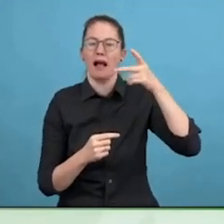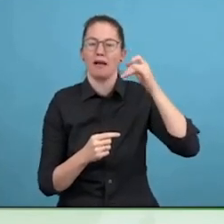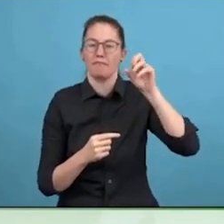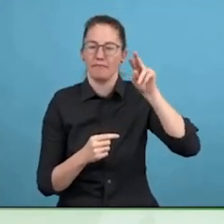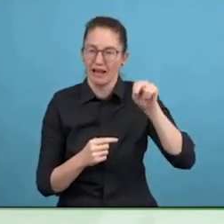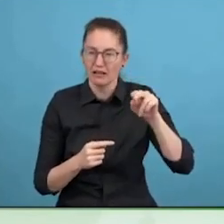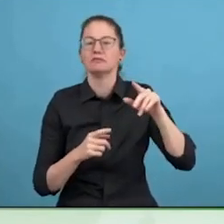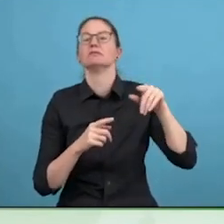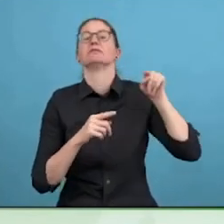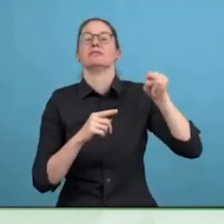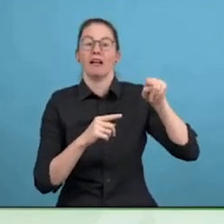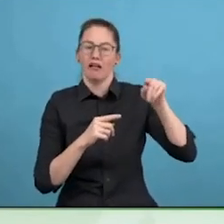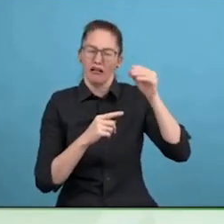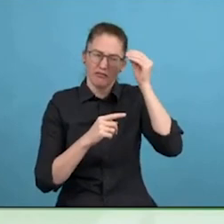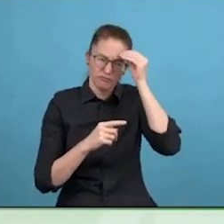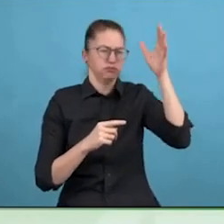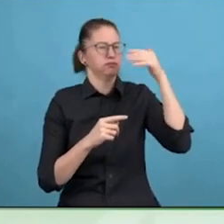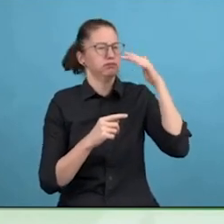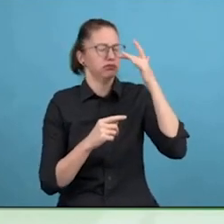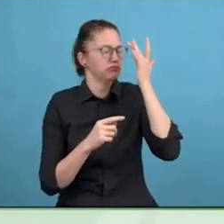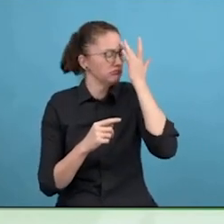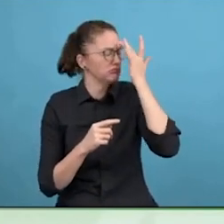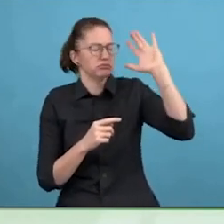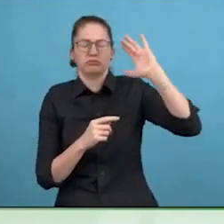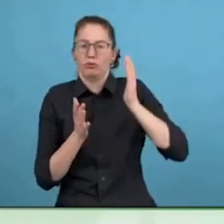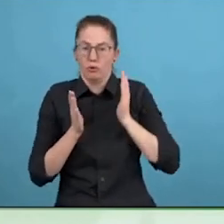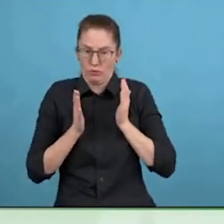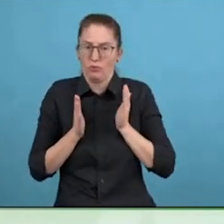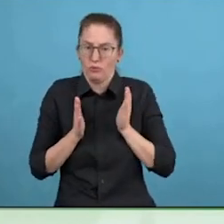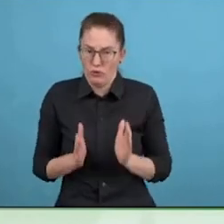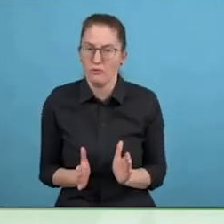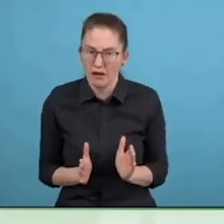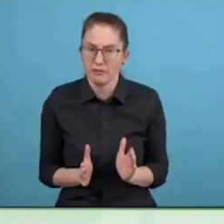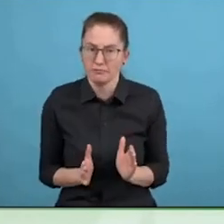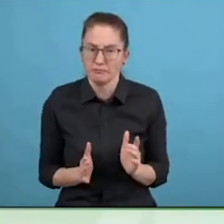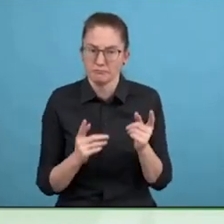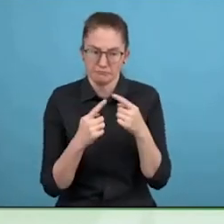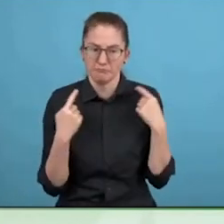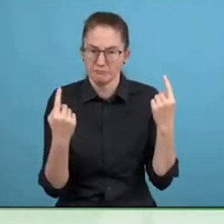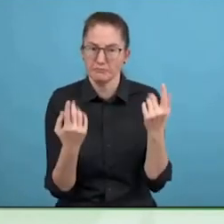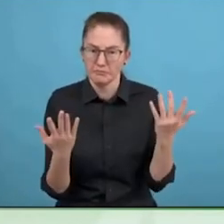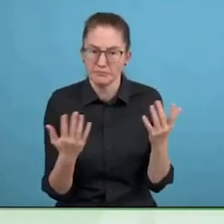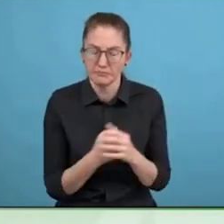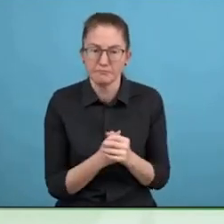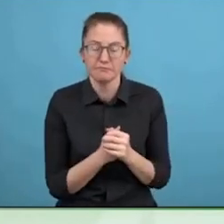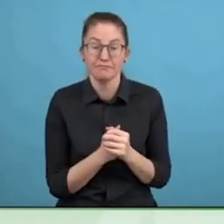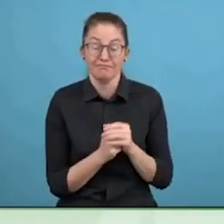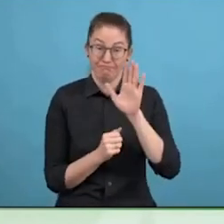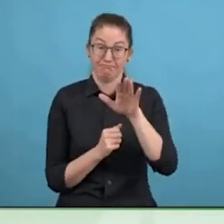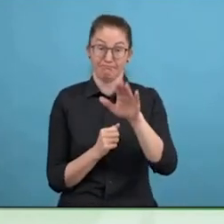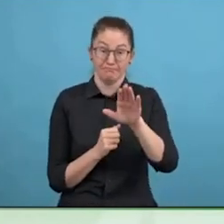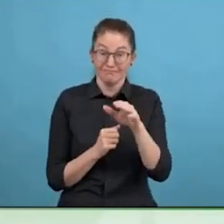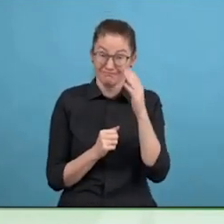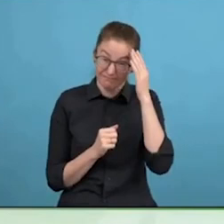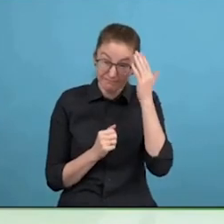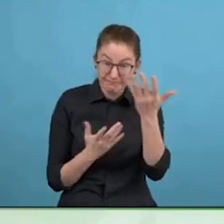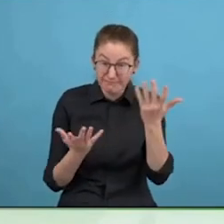race is going to something called Homo sentiens which are feeling